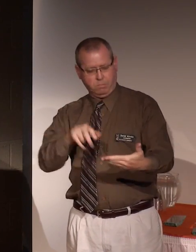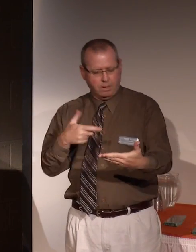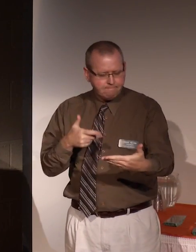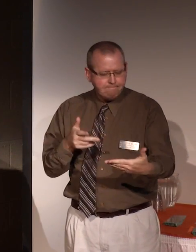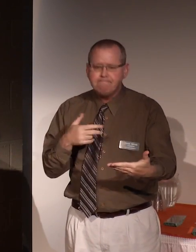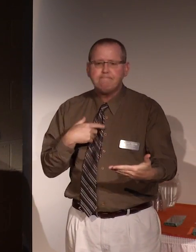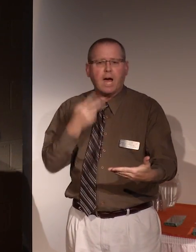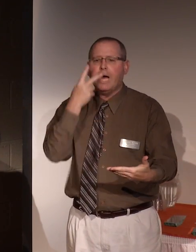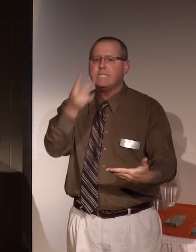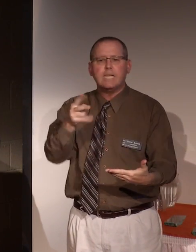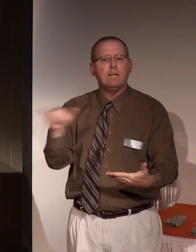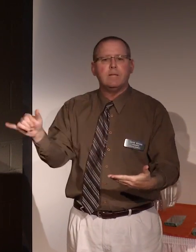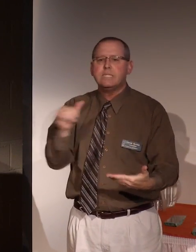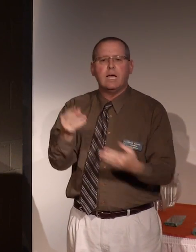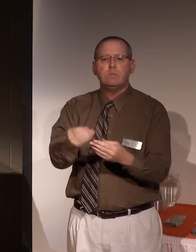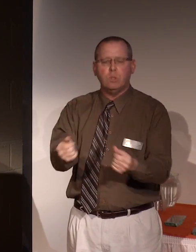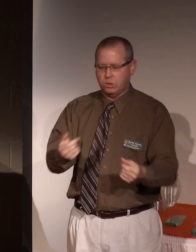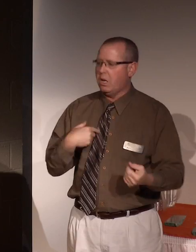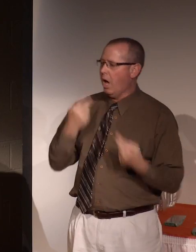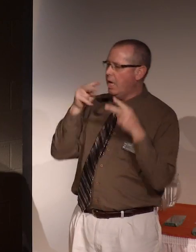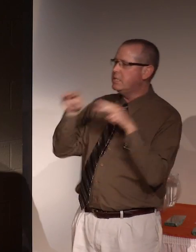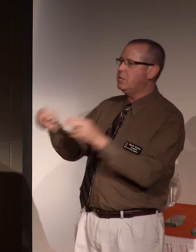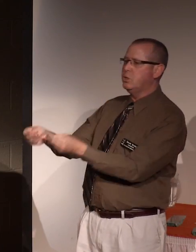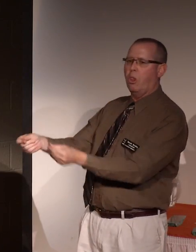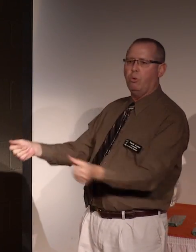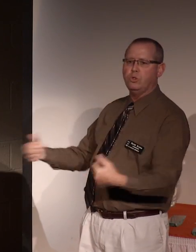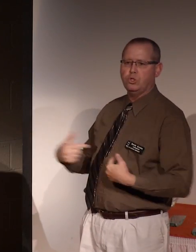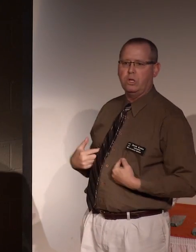seen the same kind of solution.